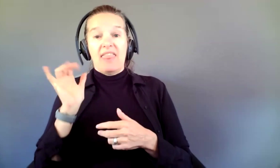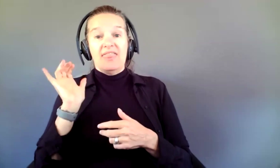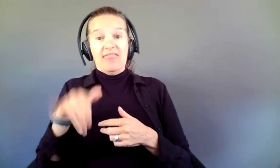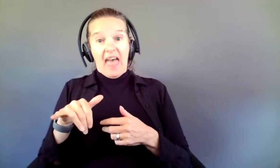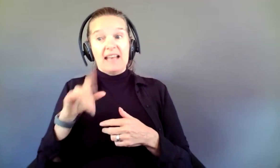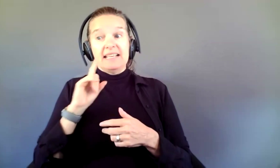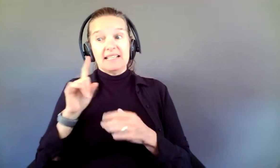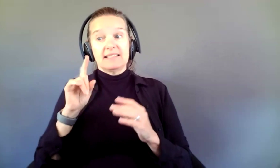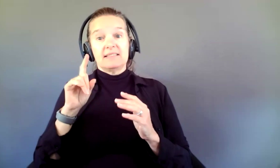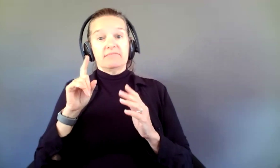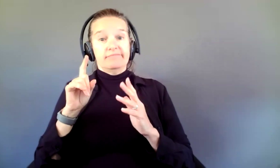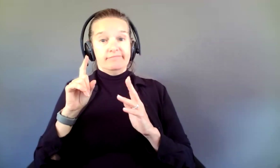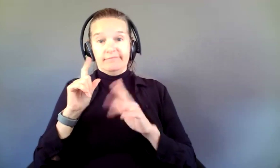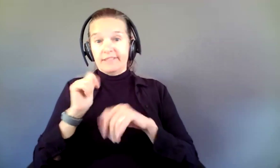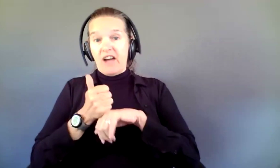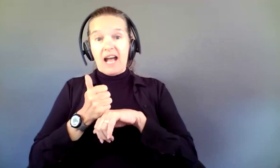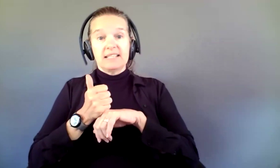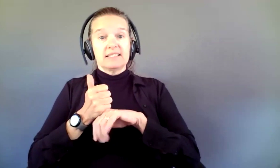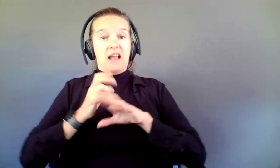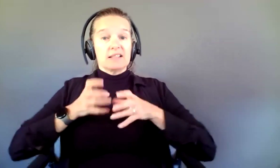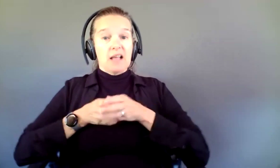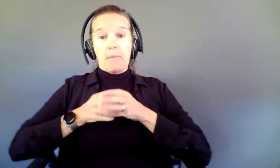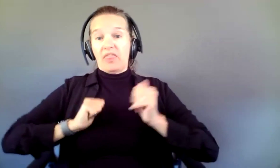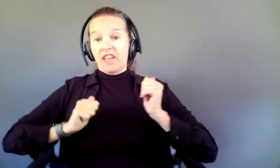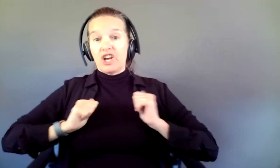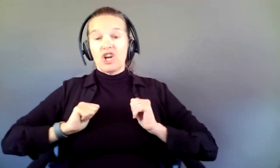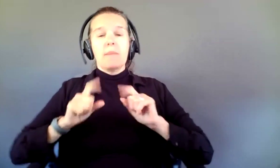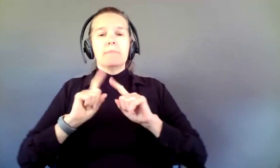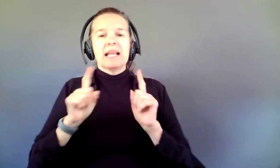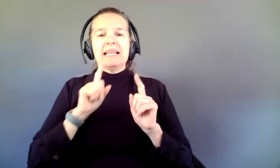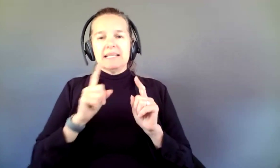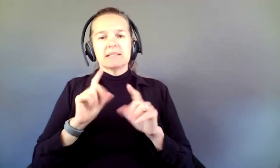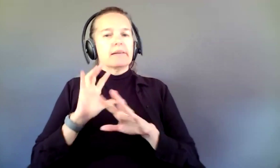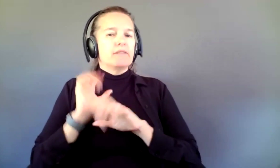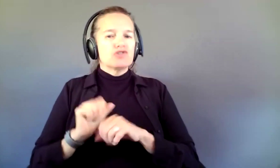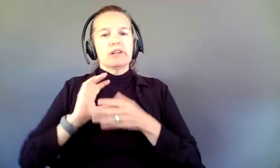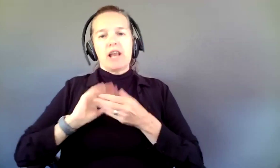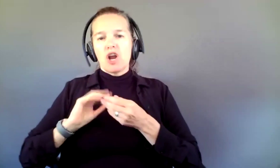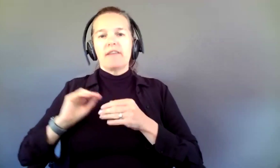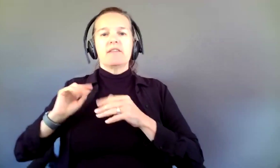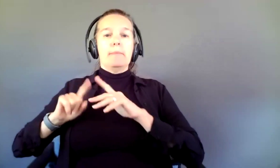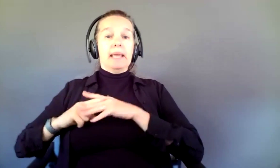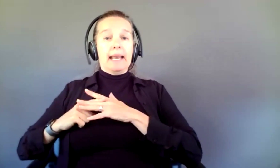ensemble theater that is a conventional narrative linear play with a beginning, middle, end, an